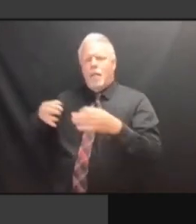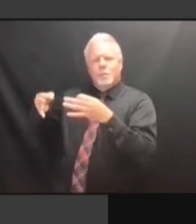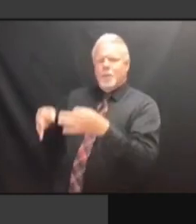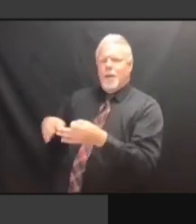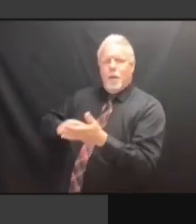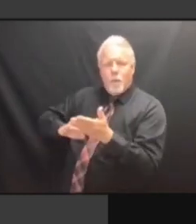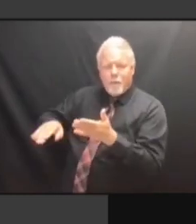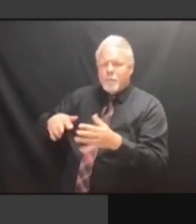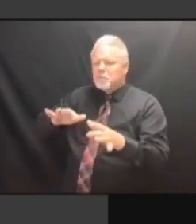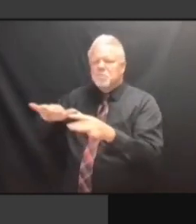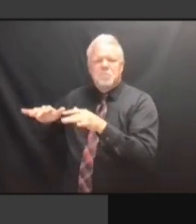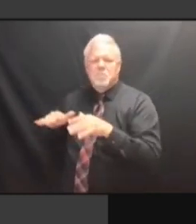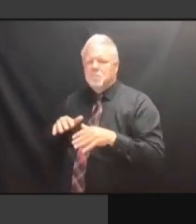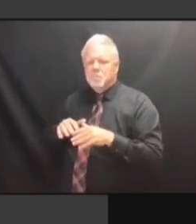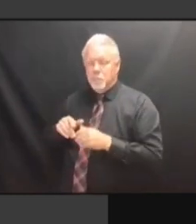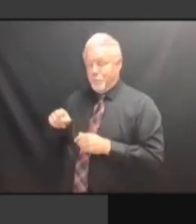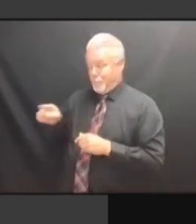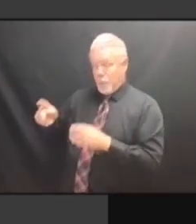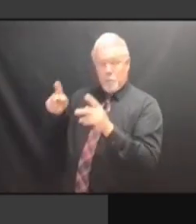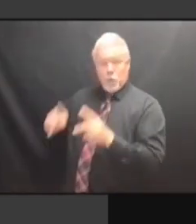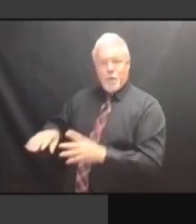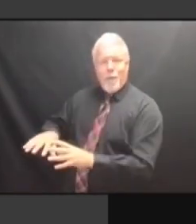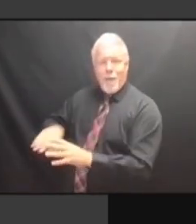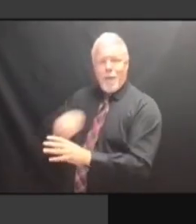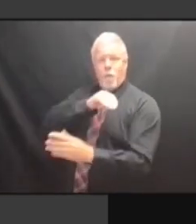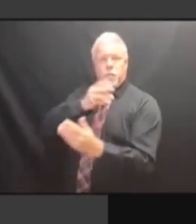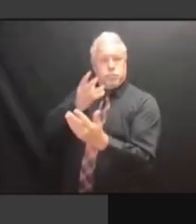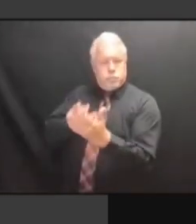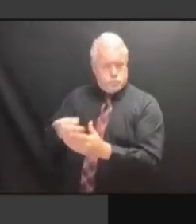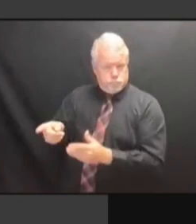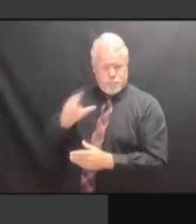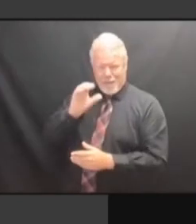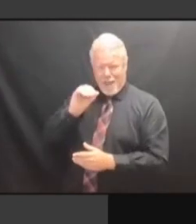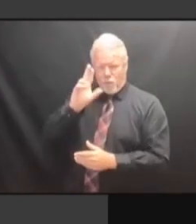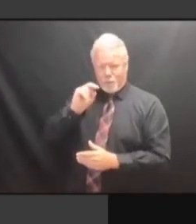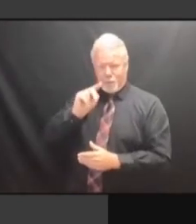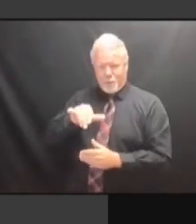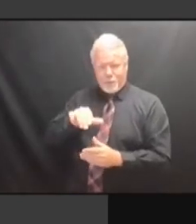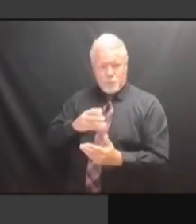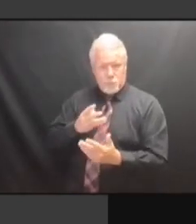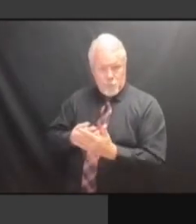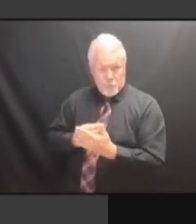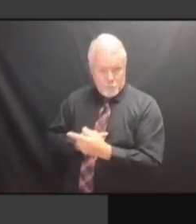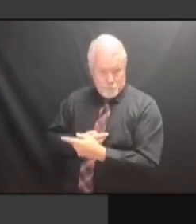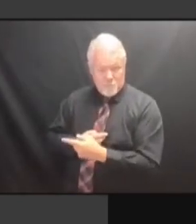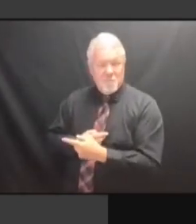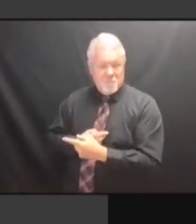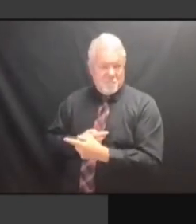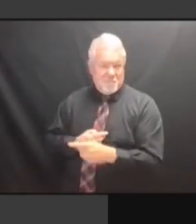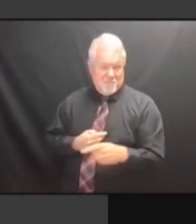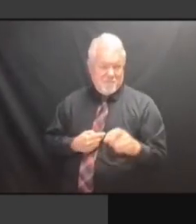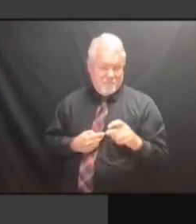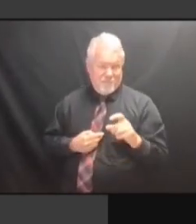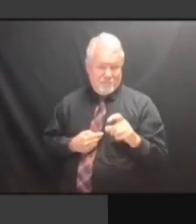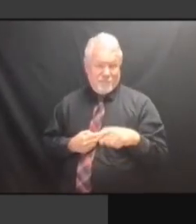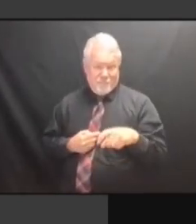DON'T ACTUALLY LIVE AT. THE SYSTEM HAS NEVER DON'T ACTUALLY LIVE AT. THE SYSTEM HAS NEVER BEEN DON'T ACTUALLY LIVE AT. THE SYSTEM HAS NEVER BEEN REALLY THE SYSTEM HAS NEVER BEEN REALLY THE SYSTEM HAS NEVER BEEN REALLY PERFECT. PERFECT. PERFECT. BUT PERFECT. BUT FOR PERFECT. BUT FOR ALL PERFECT. BUT FOR ALL OF PERFECT. BUT FOR ALL OF THE BUT FOR ALL OF THE BUT FOR ALL OF THE DISQUALIFICATIONS BUT FOR ALL OF THE DISQUALIFICATIONS THAT BUT FOR ALL OF THE DISQUALIFICATIONS THAT DO BUT FOR ALL OF THE DISQUALIFICATIONS THAT DO EXIST, DISQUALIFICATIONS THAT DO EXIST, DISQUALIFICATIONS THAT DO EXIST, WE DISQUALIFICATIONS THAT DO EXIST, WE HAVE DISQUALIFICATIONS THAT DO EXIST, WE HAVE THE DISQUALIFICATIONS THAT DO EXIST, WE HAVE THE MOST DISQUALIFICATIONS THAT DO EXIST, WE HAVE THE MOST ROBUST WE HAVE THE MOST ROBUST WE HAVE THE MOST ROBUST INFRASTRUCTURE WE HAVE THE MOST ROBUST INFRASTRUCTURE FOR WE HAVE THE MOST ROBUST INFRASTRUCTURE FOR THOSE INFRASTRUCTURE FOR THOSE INFRASTRUCTURE FOR THOSE PARTICULAR